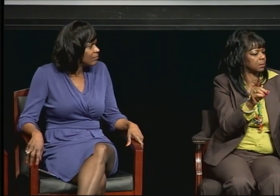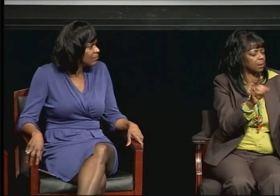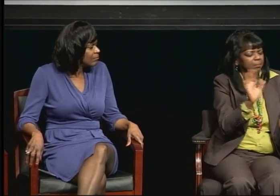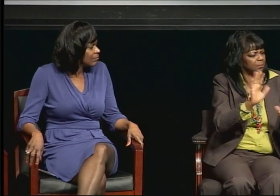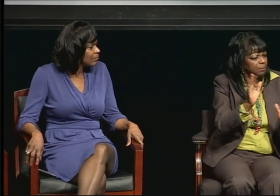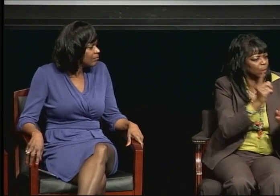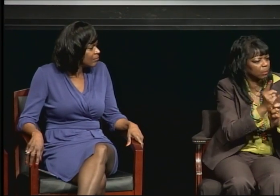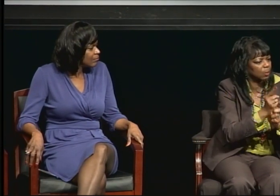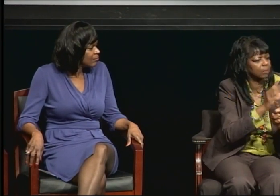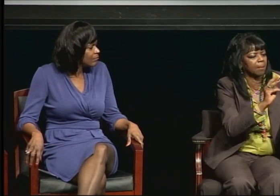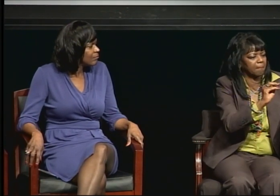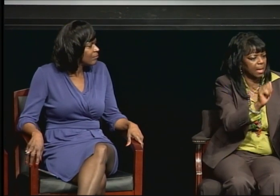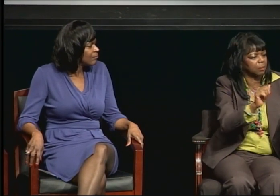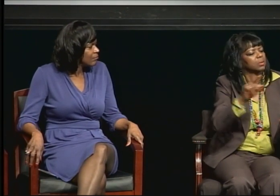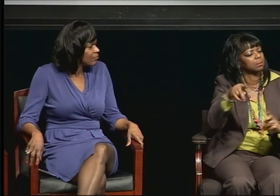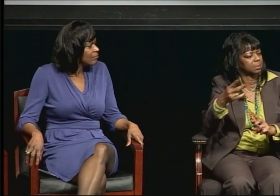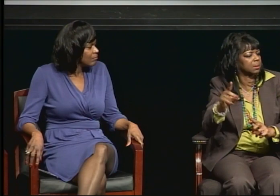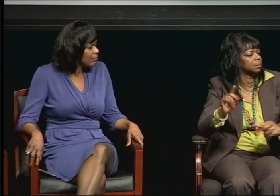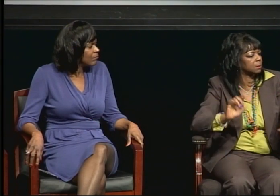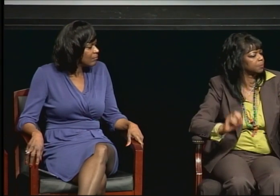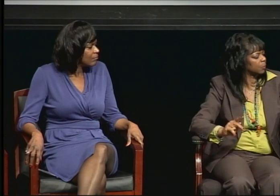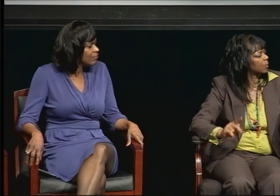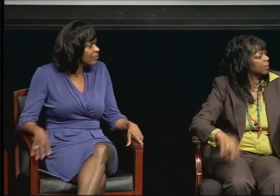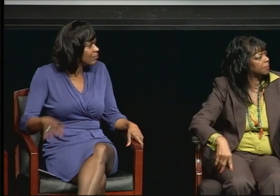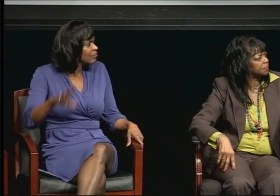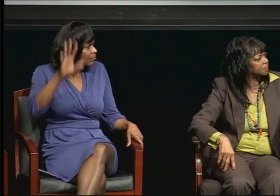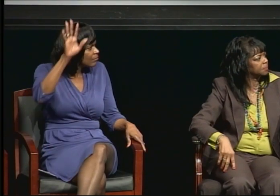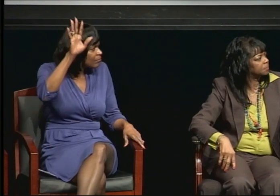I got my master's degree in 1980